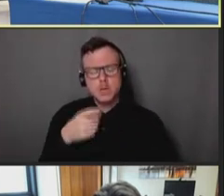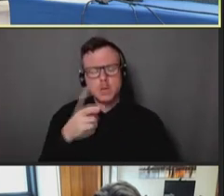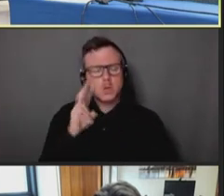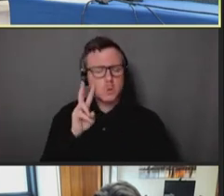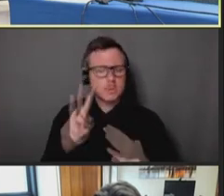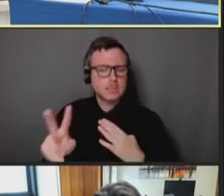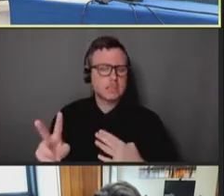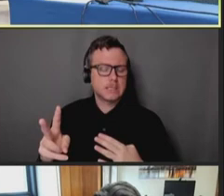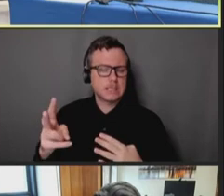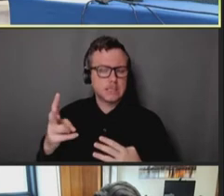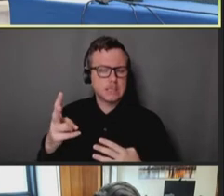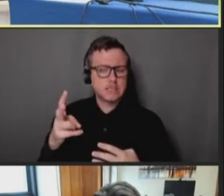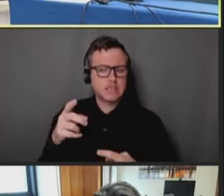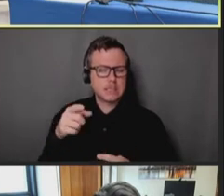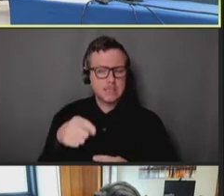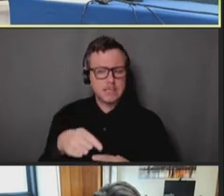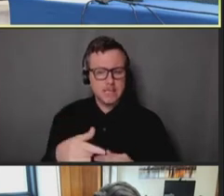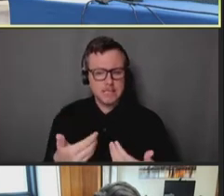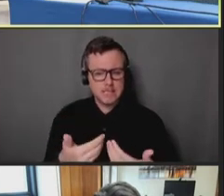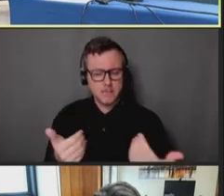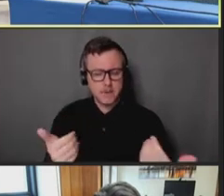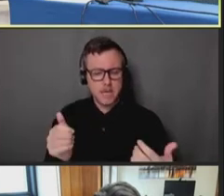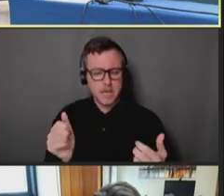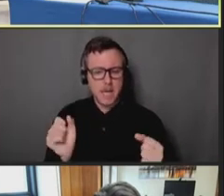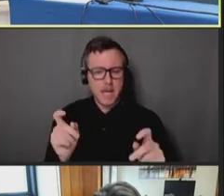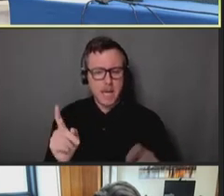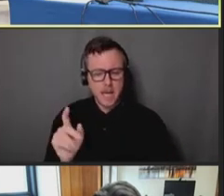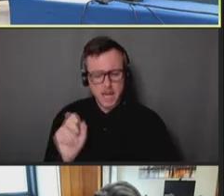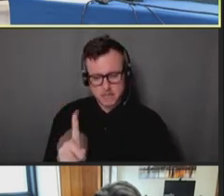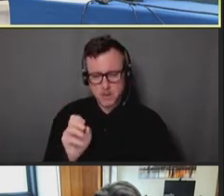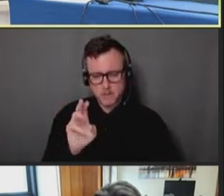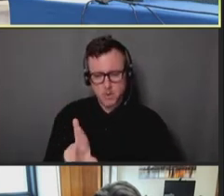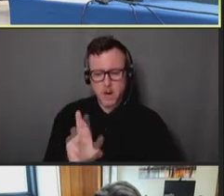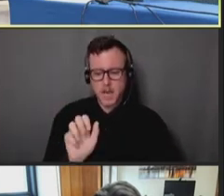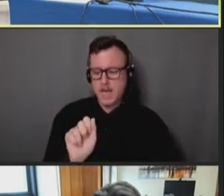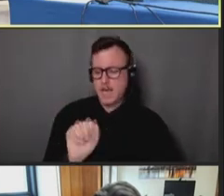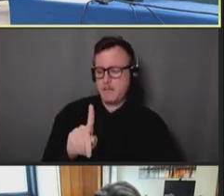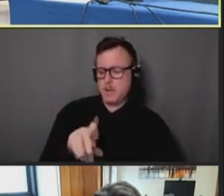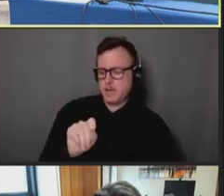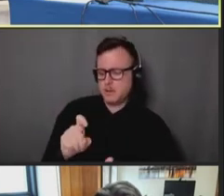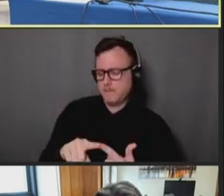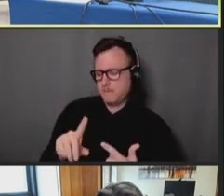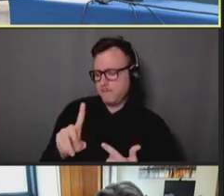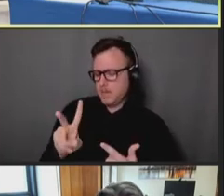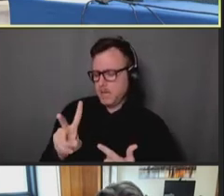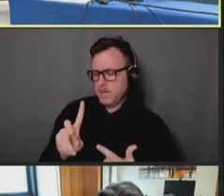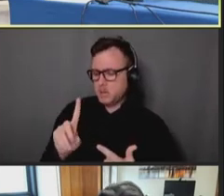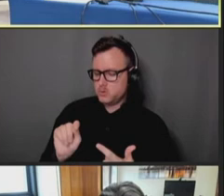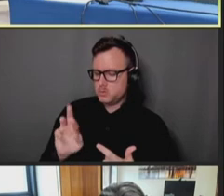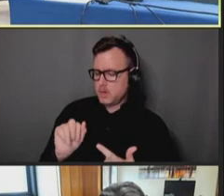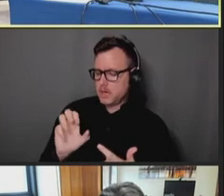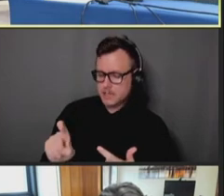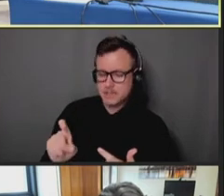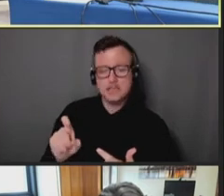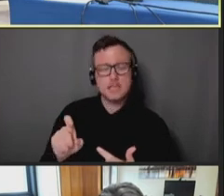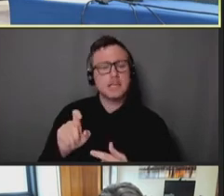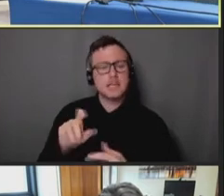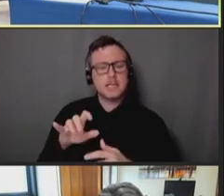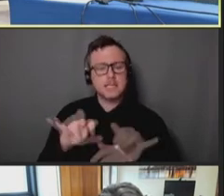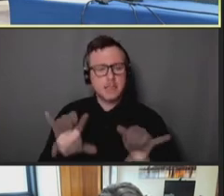that the separate ASPR HPOP system, and the VTrckS based system for -- that's been used for hundreds